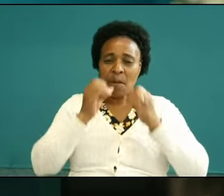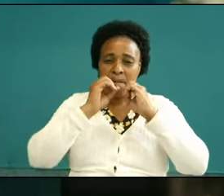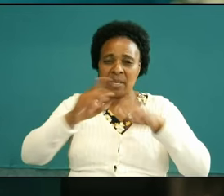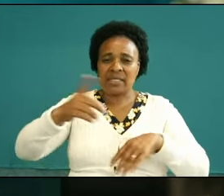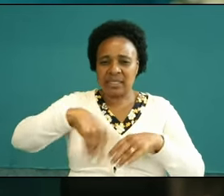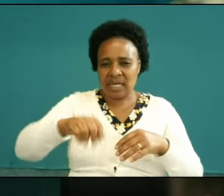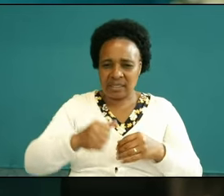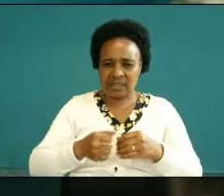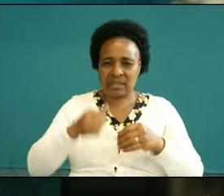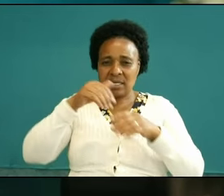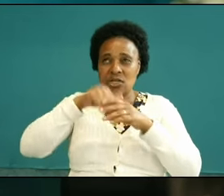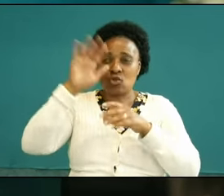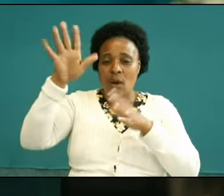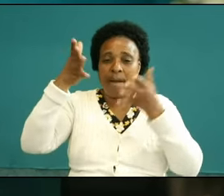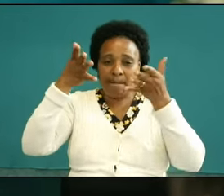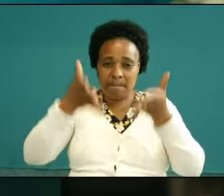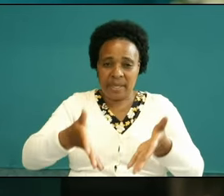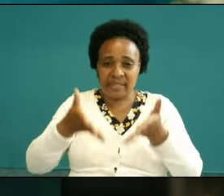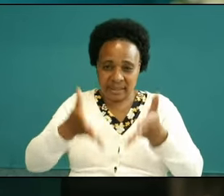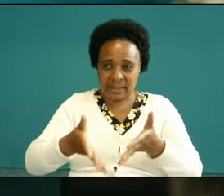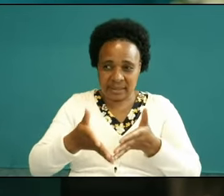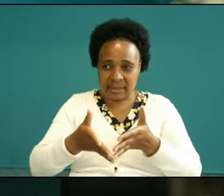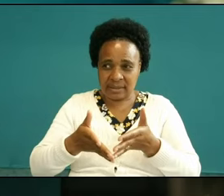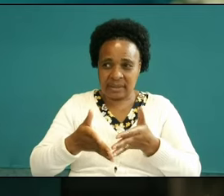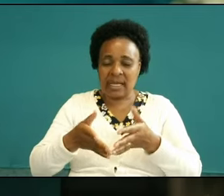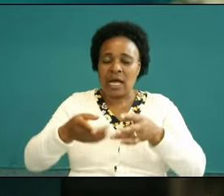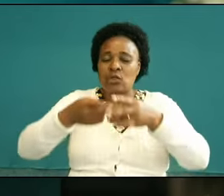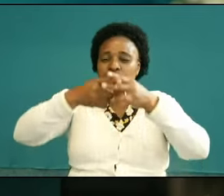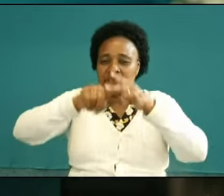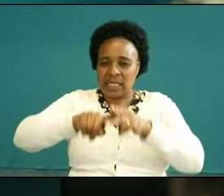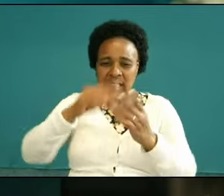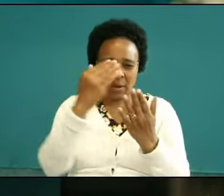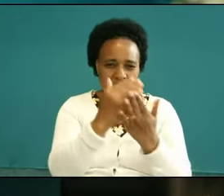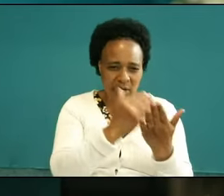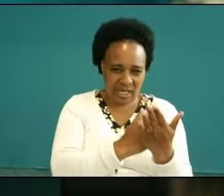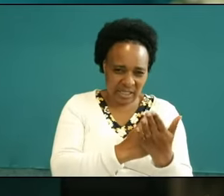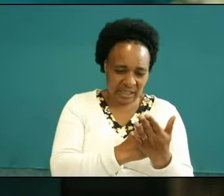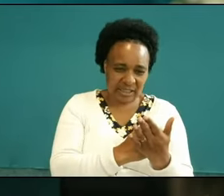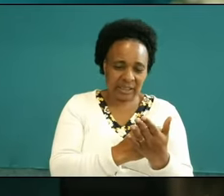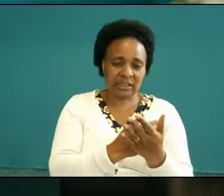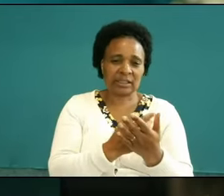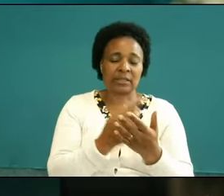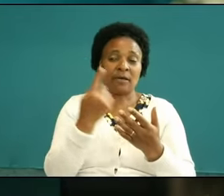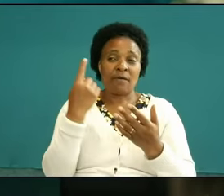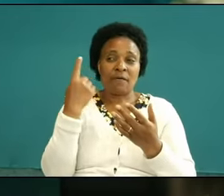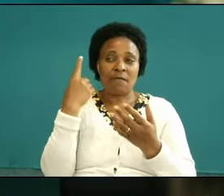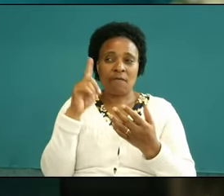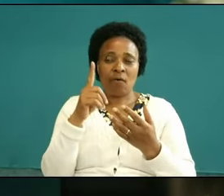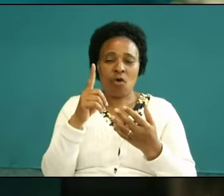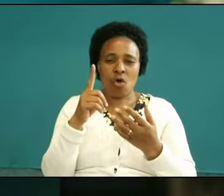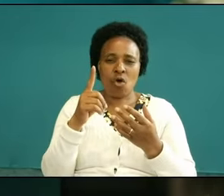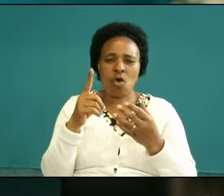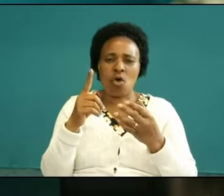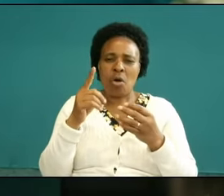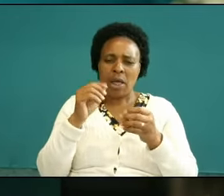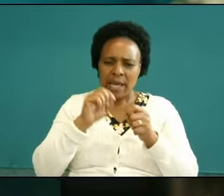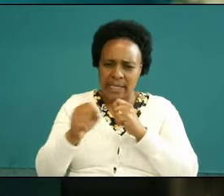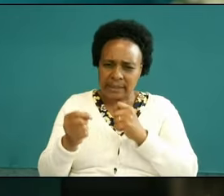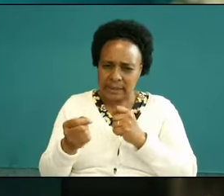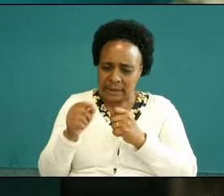presence and as we begin a program for so many days coming ignite your day the Lord